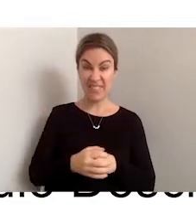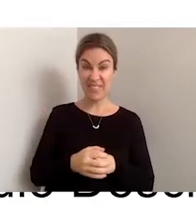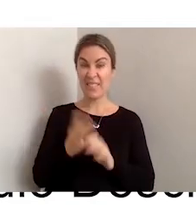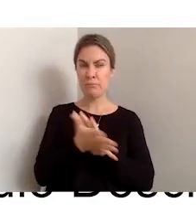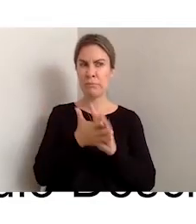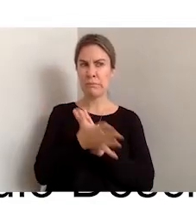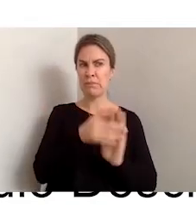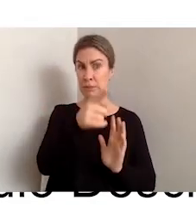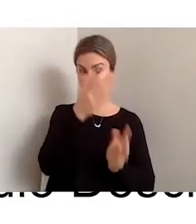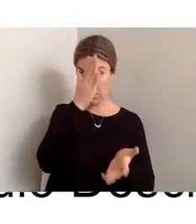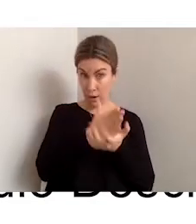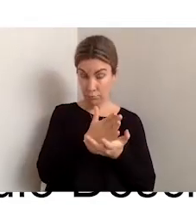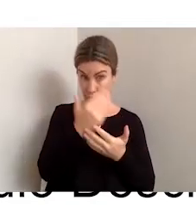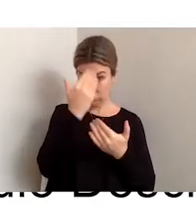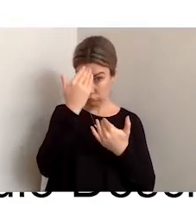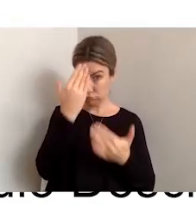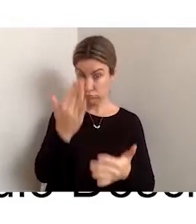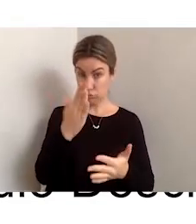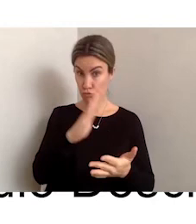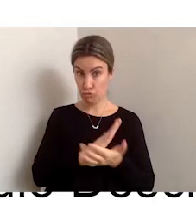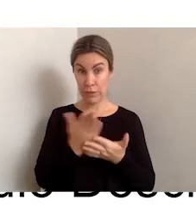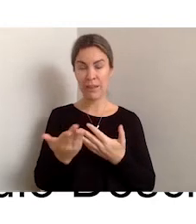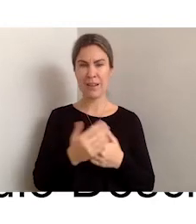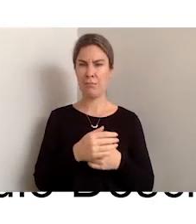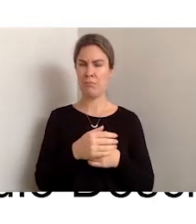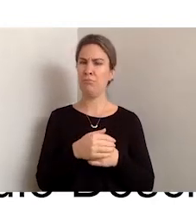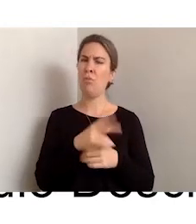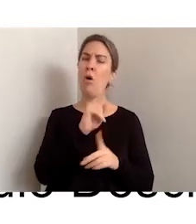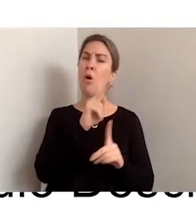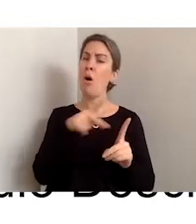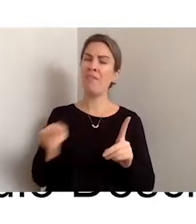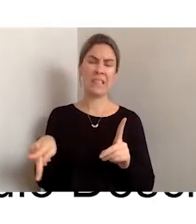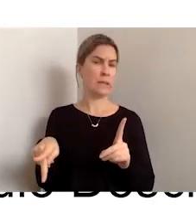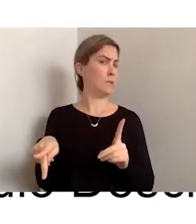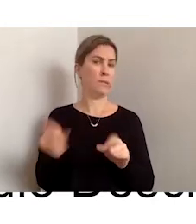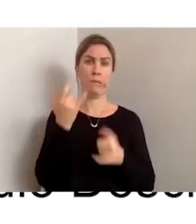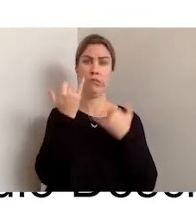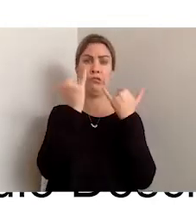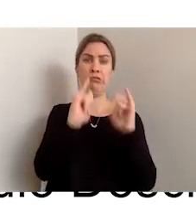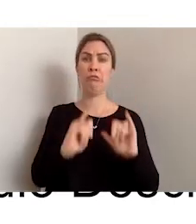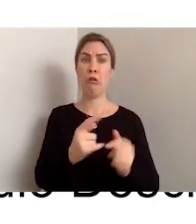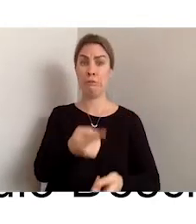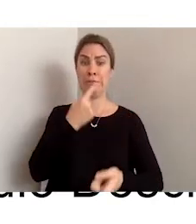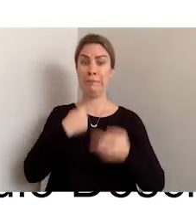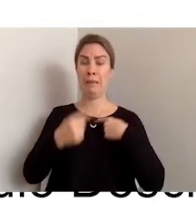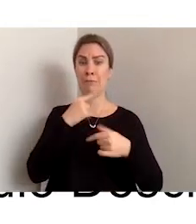is, but they're often not really too close to the mark at all.